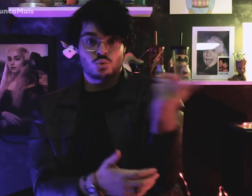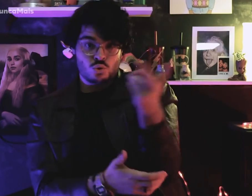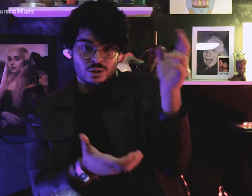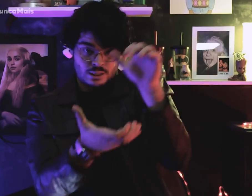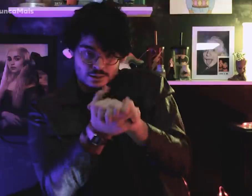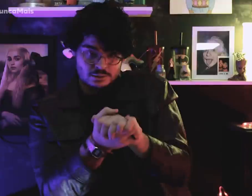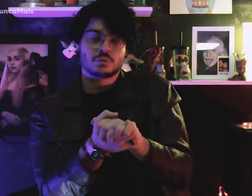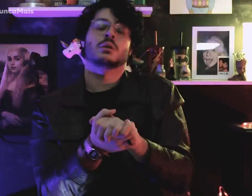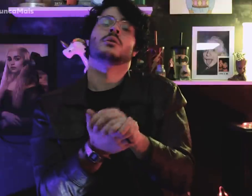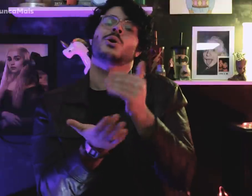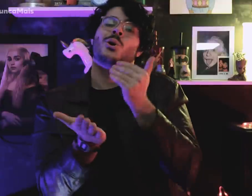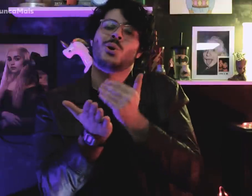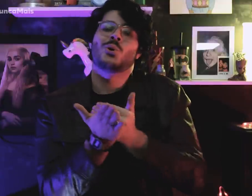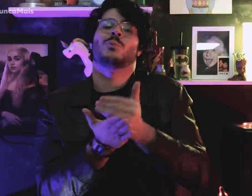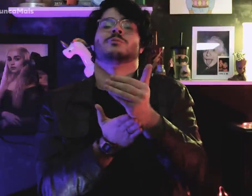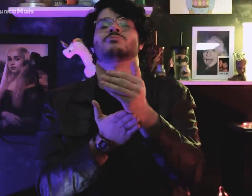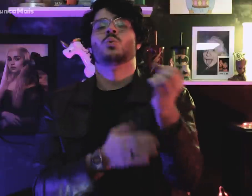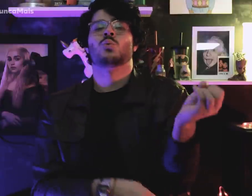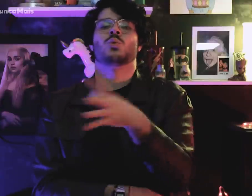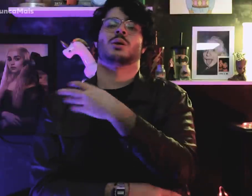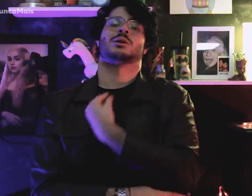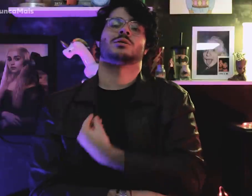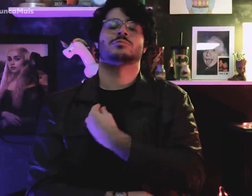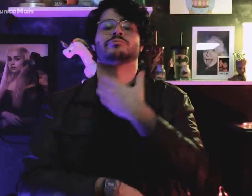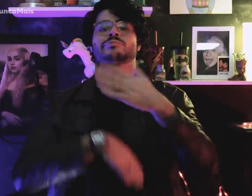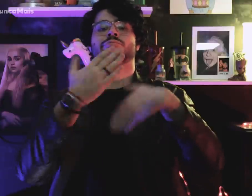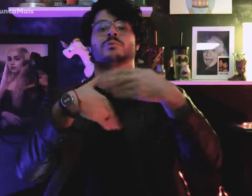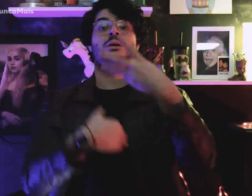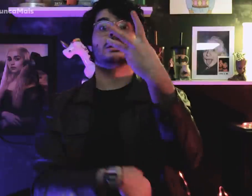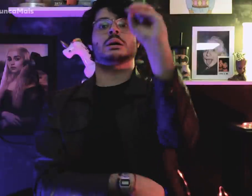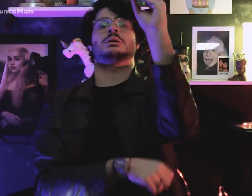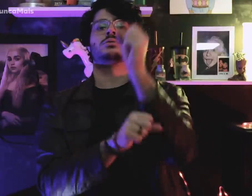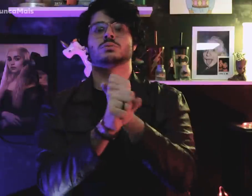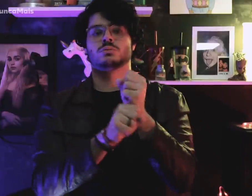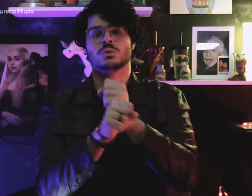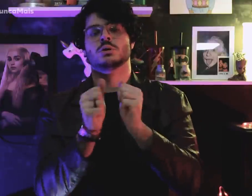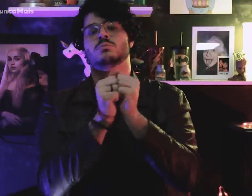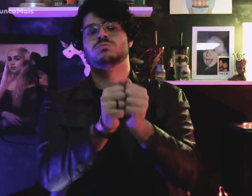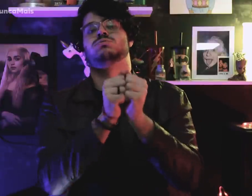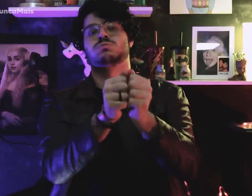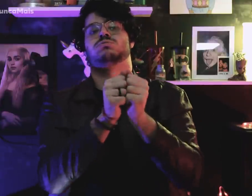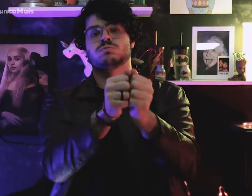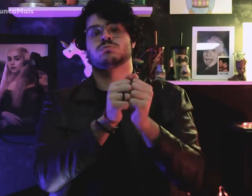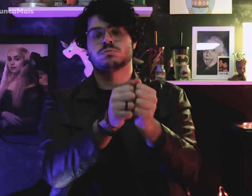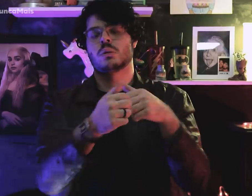Dilma e Carlos Araújo reconstruíram sua vida por mais de 30 anos.